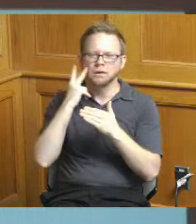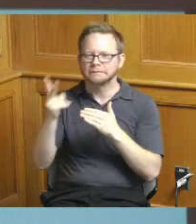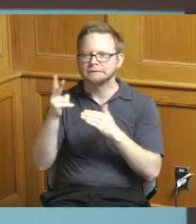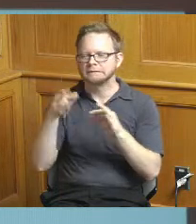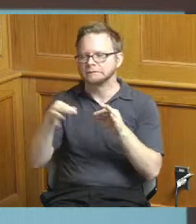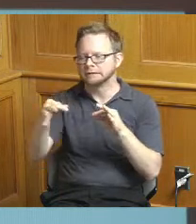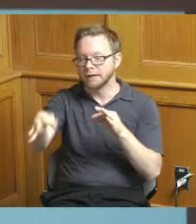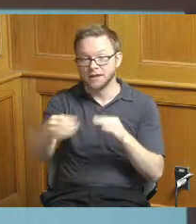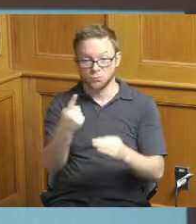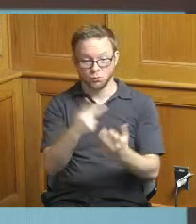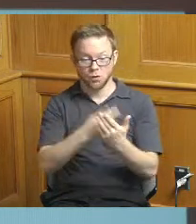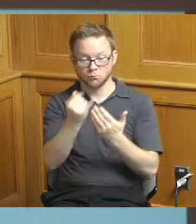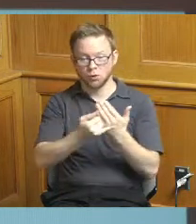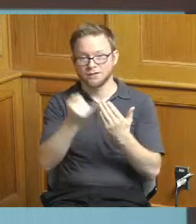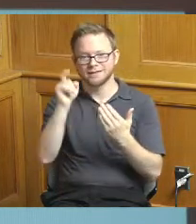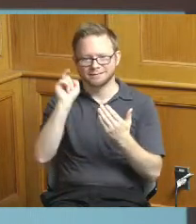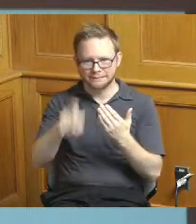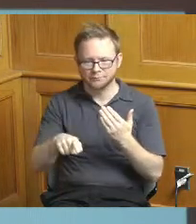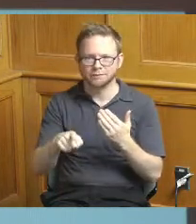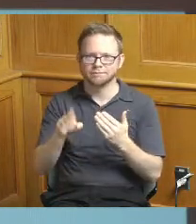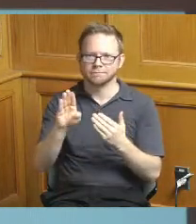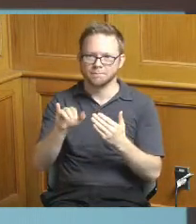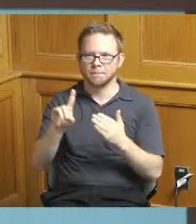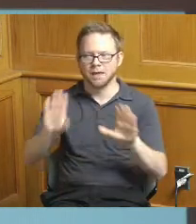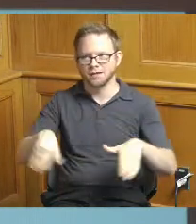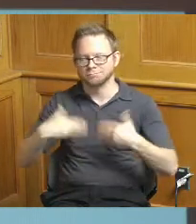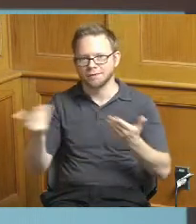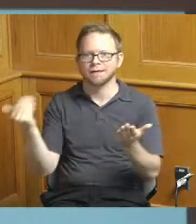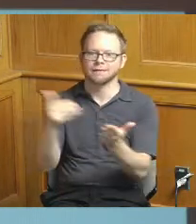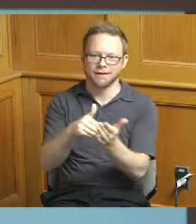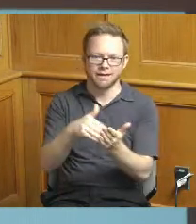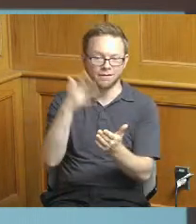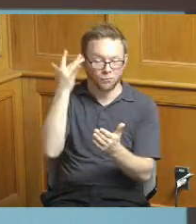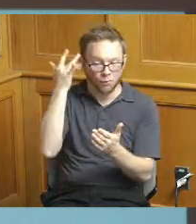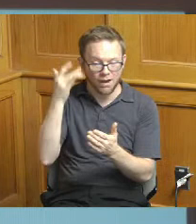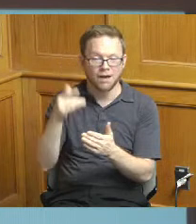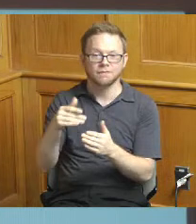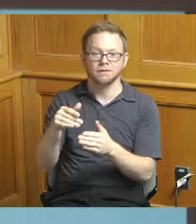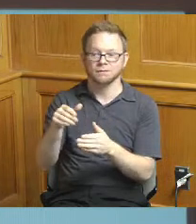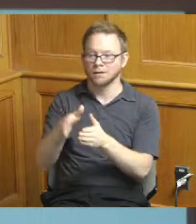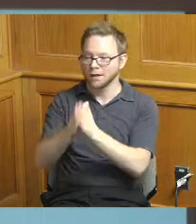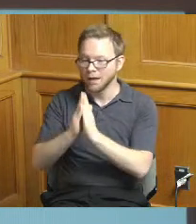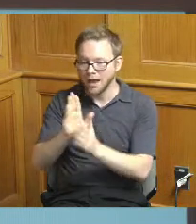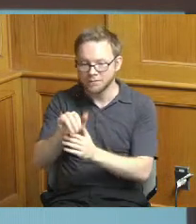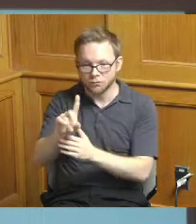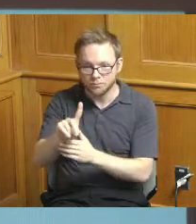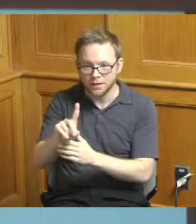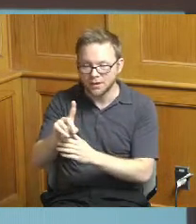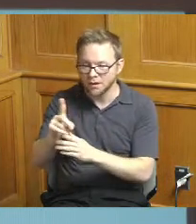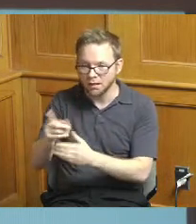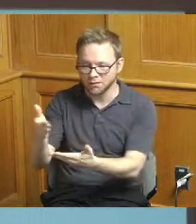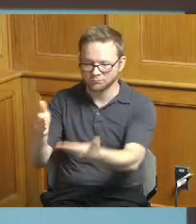based on the it exceeding the the Engineer's estimate and then we just have some